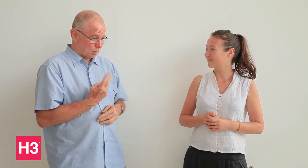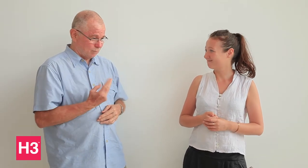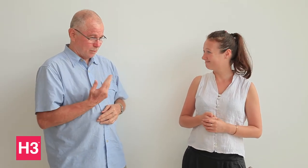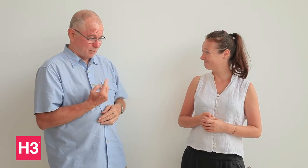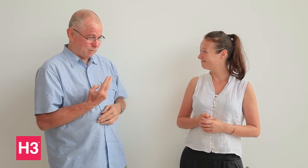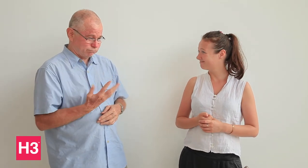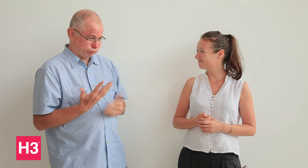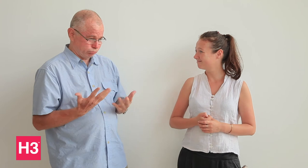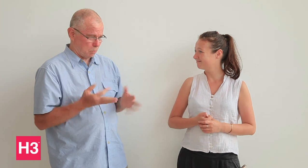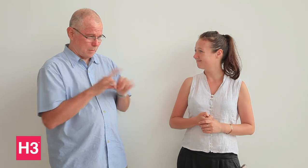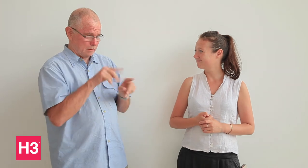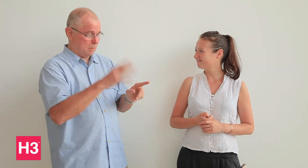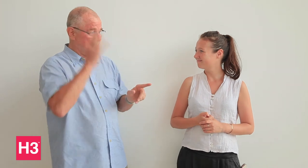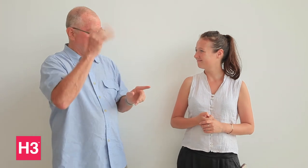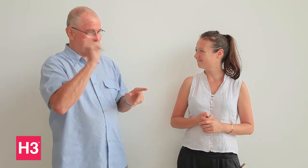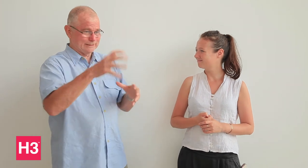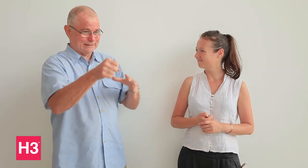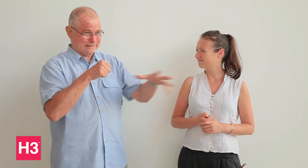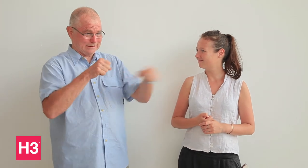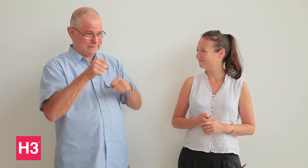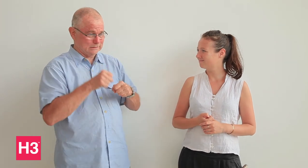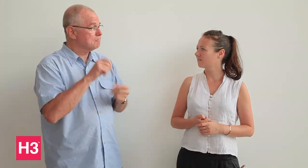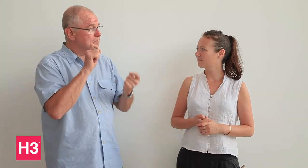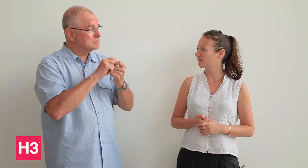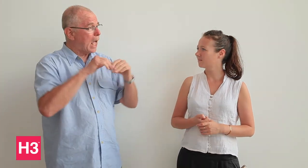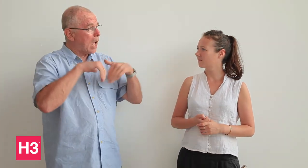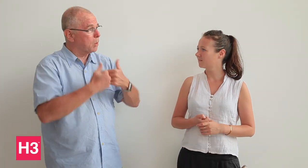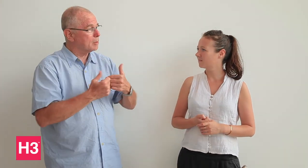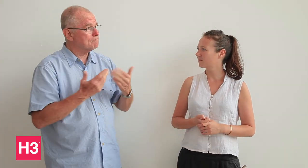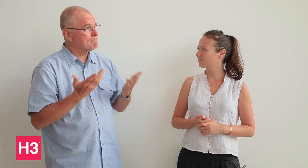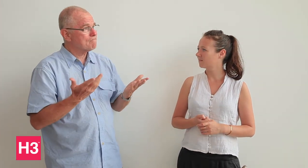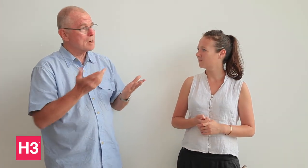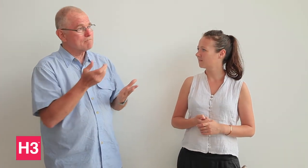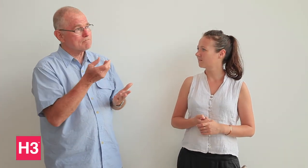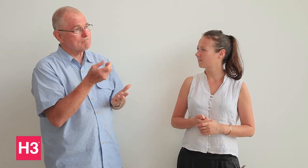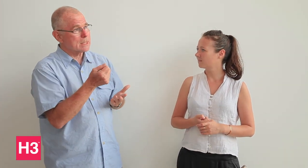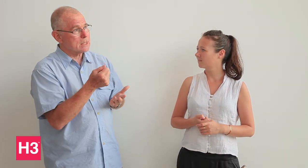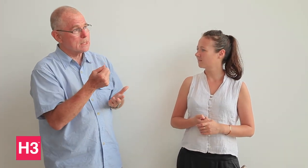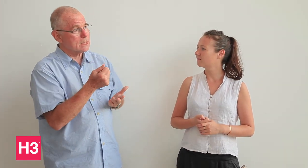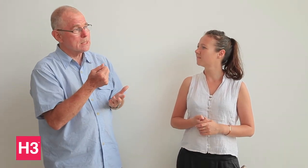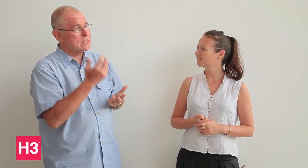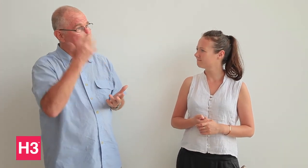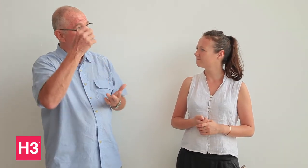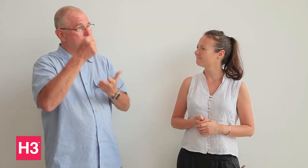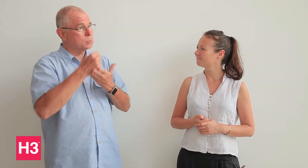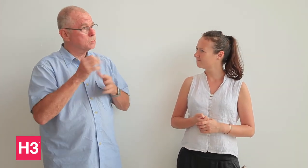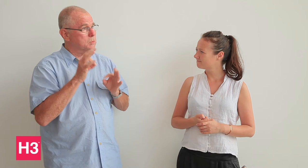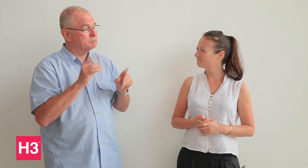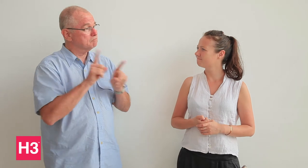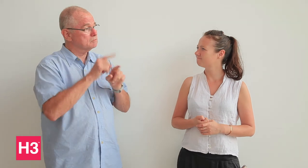old, how are they supposed to work and earn enough? Exactly how? Money… we do not get government support.